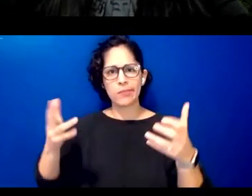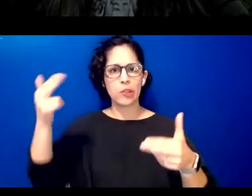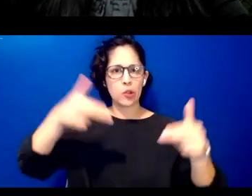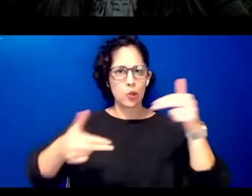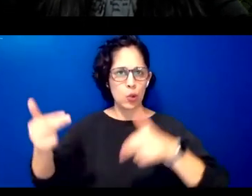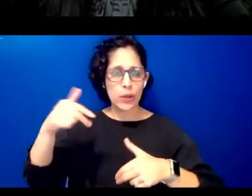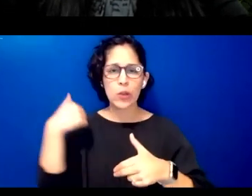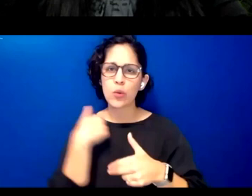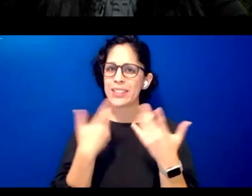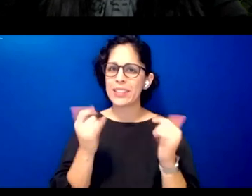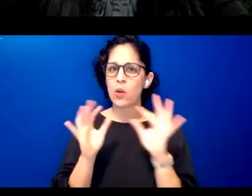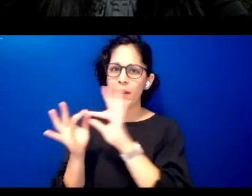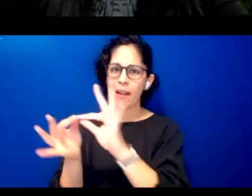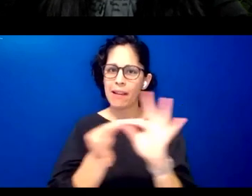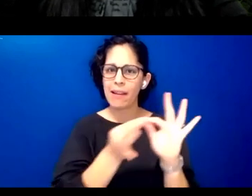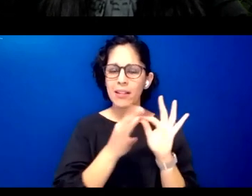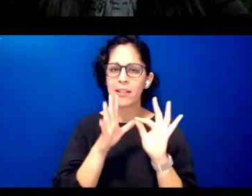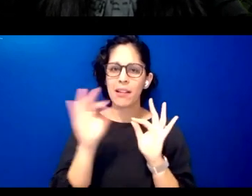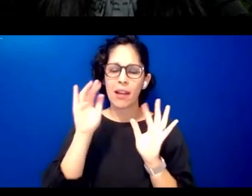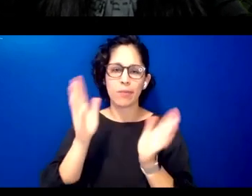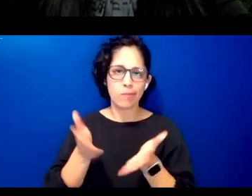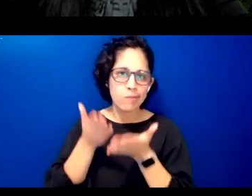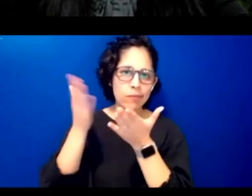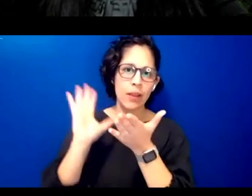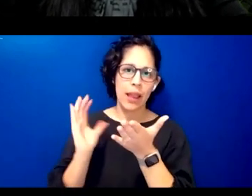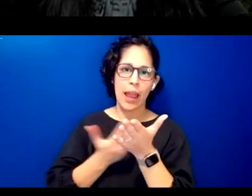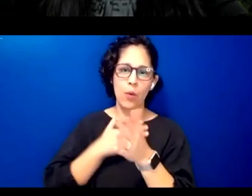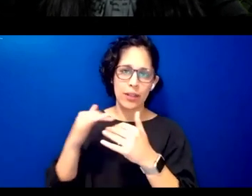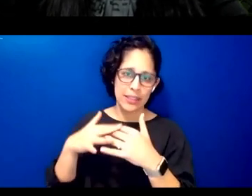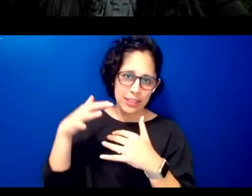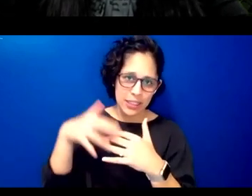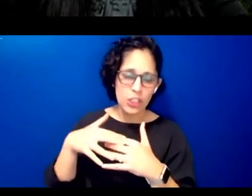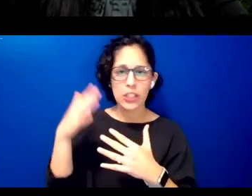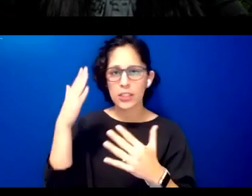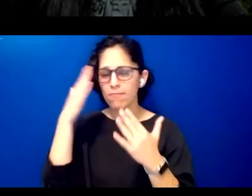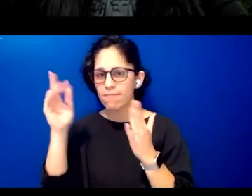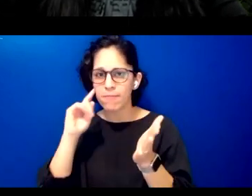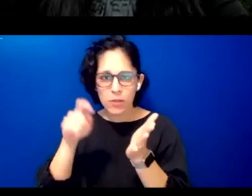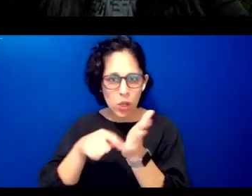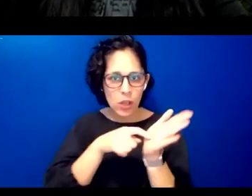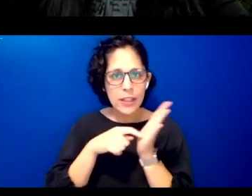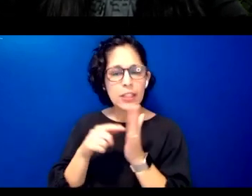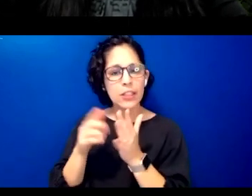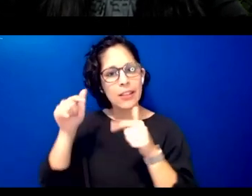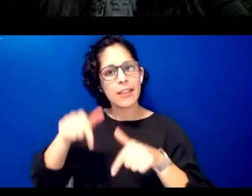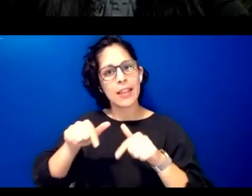forth our indigenous knowledges to the space to further our individual and collective understanding